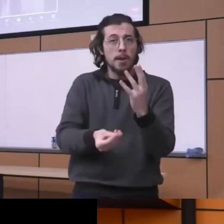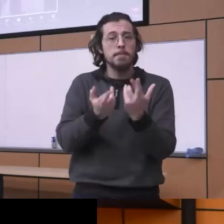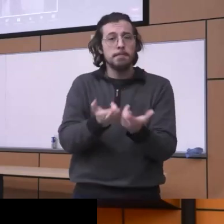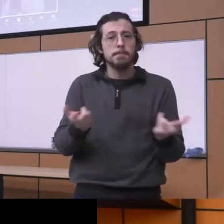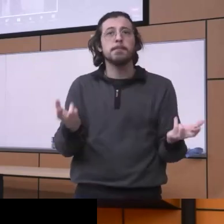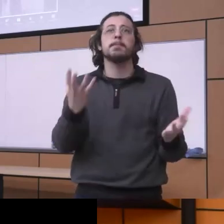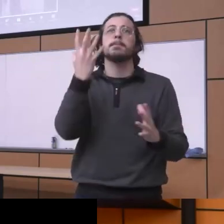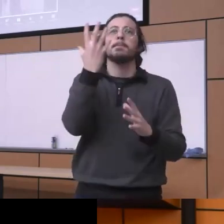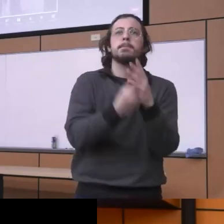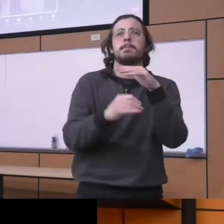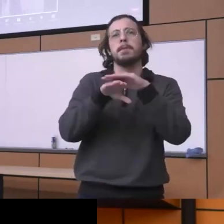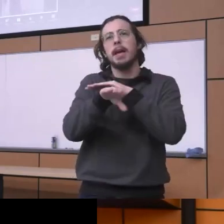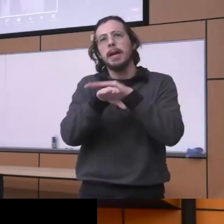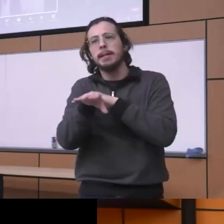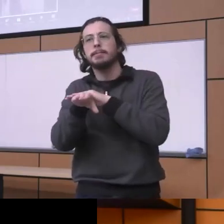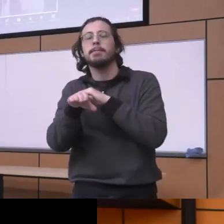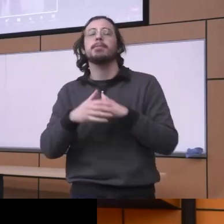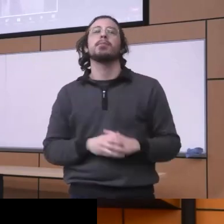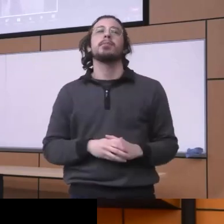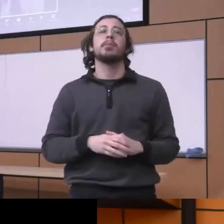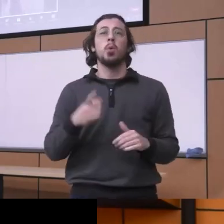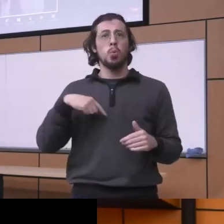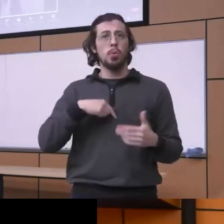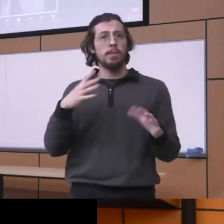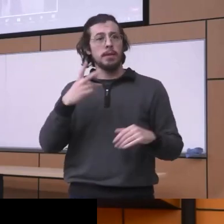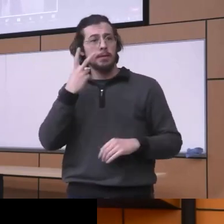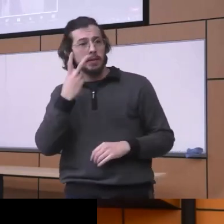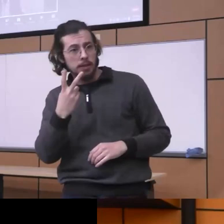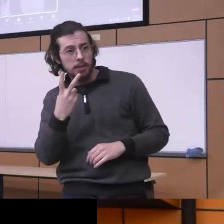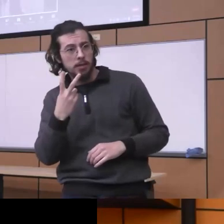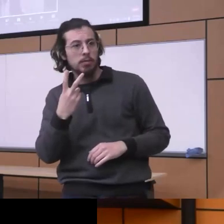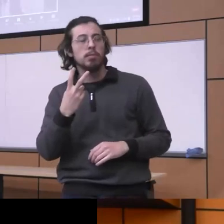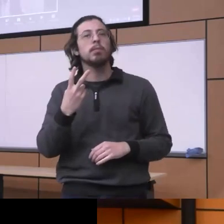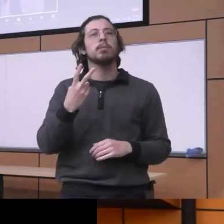lack of access to treatment so we've seen that for example particularly because you know it is